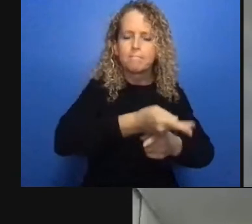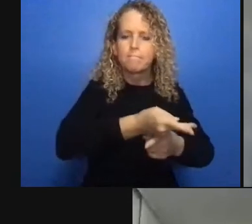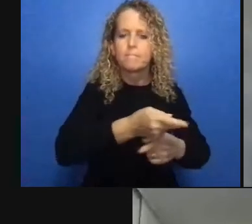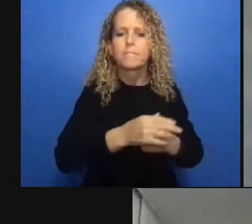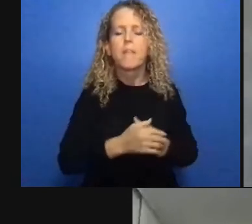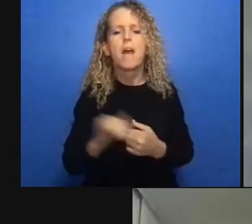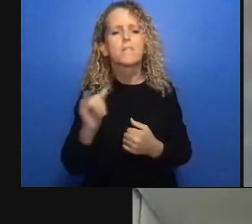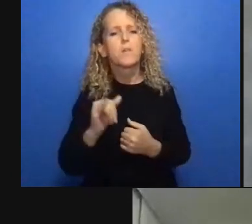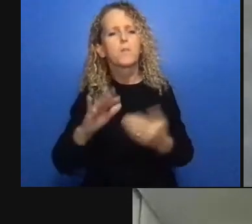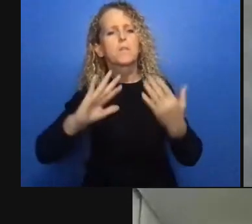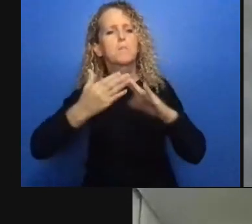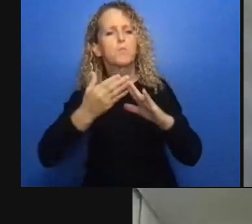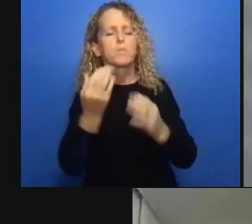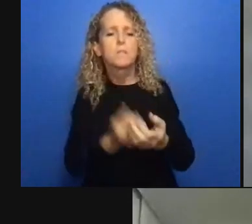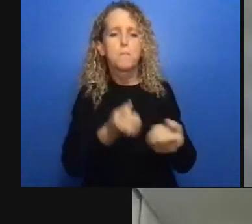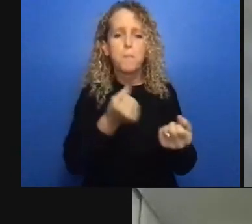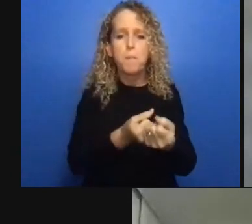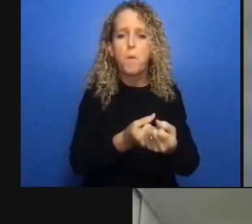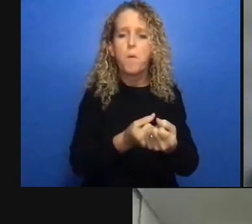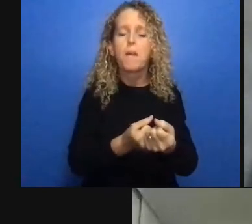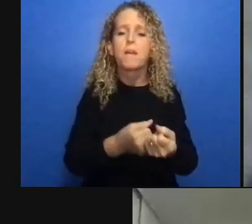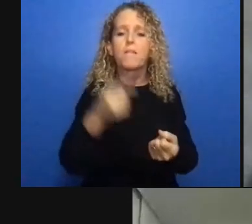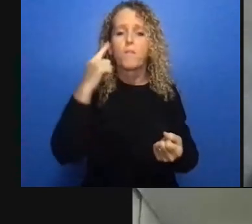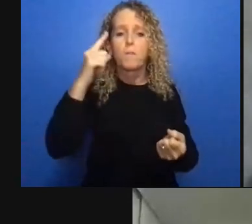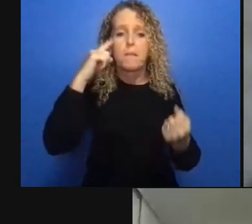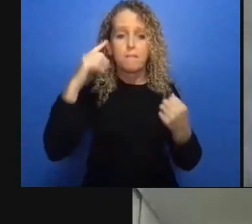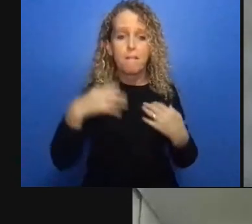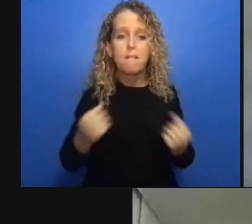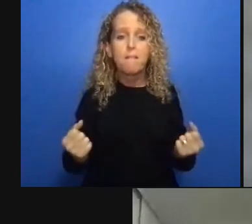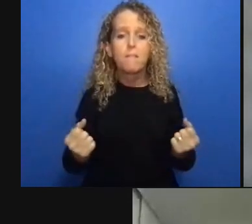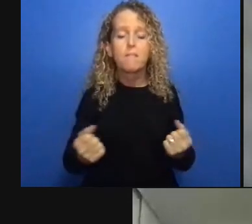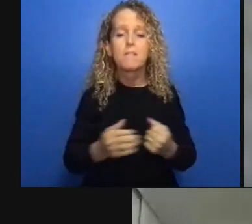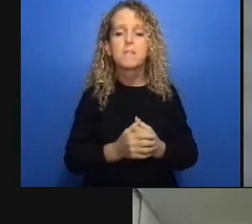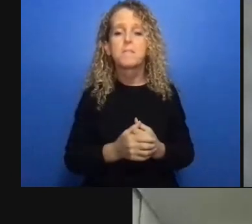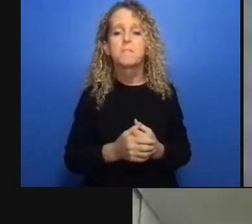communication including around covet regimes which was a real problem during